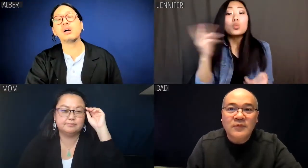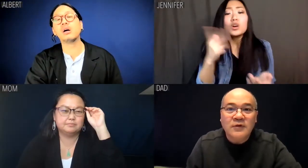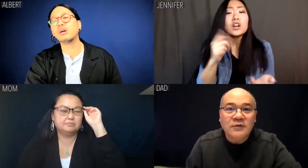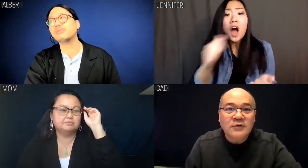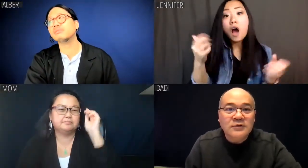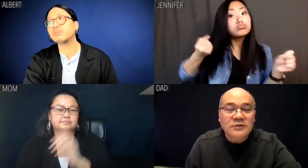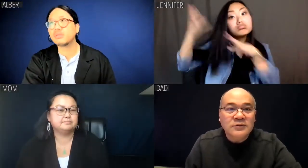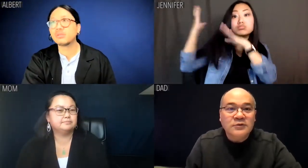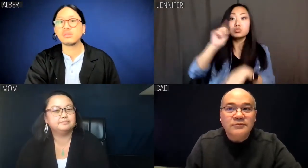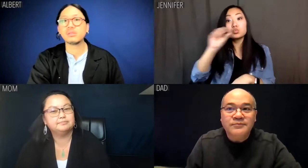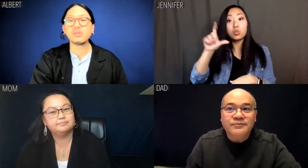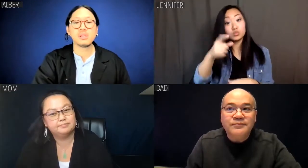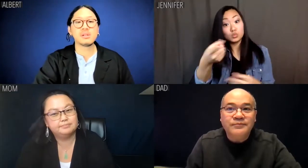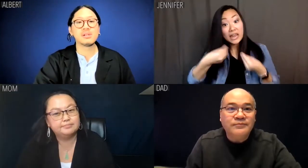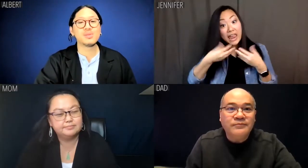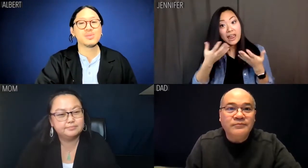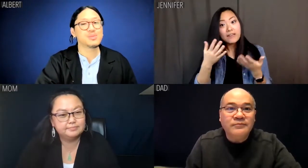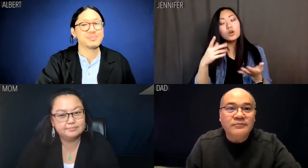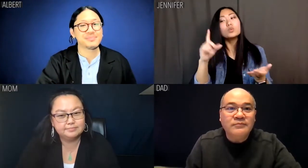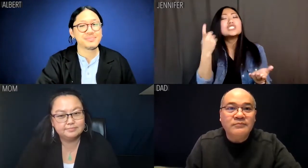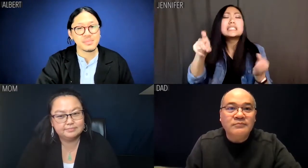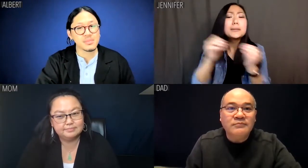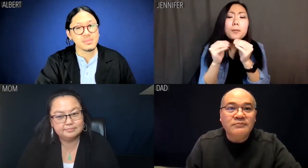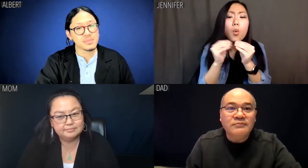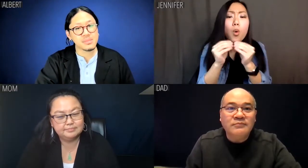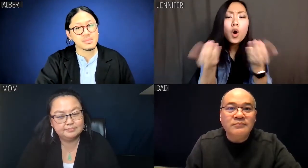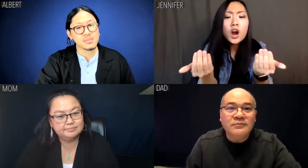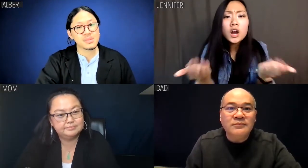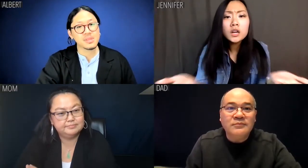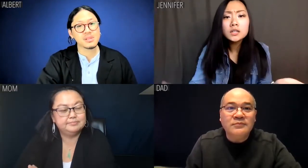We're not renouncing the tools you gave us. We just need more tools.